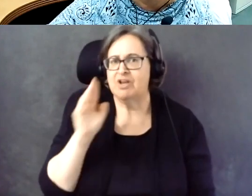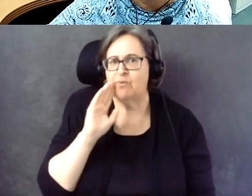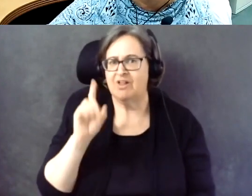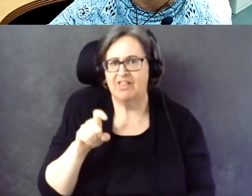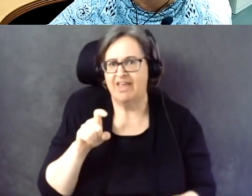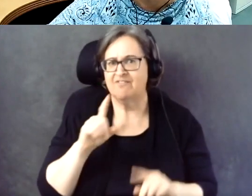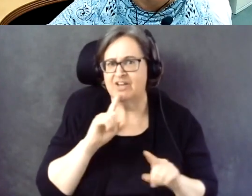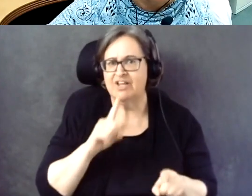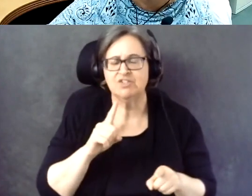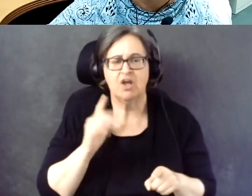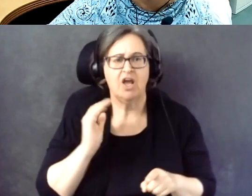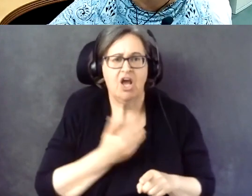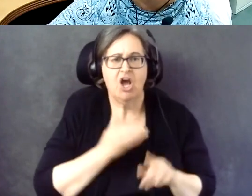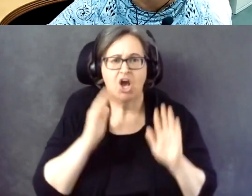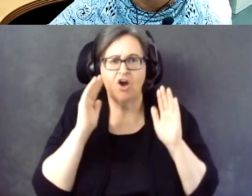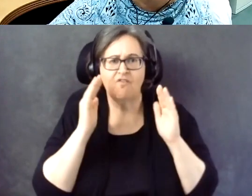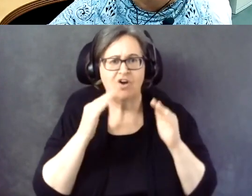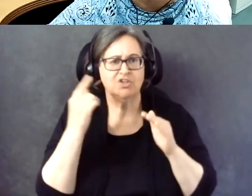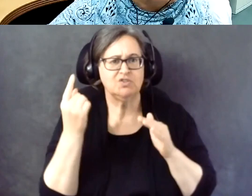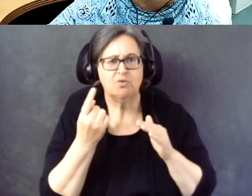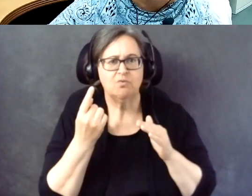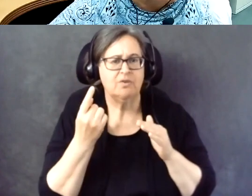Because our survey focused just on blind voters.